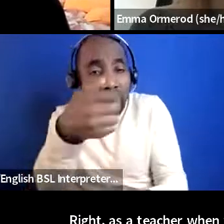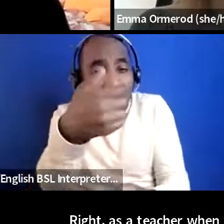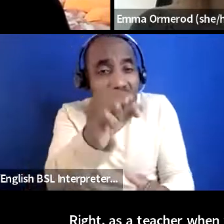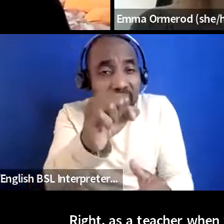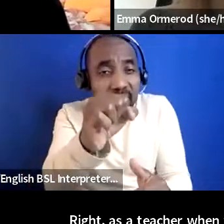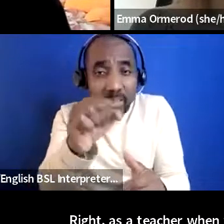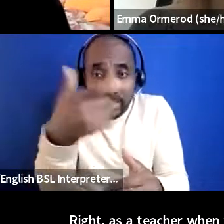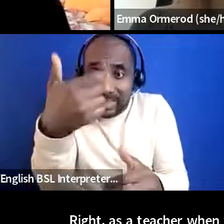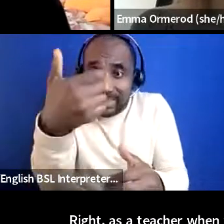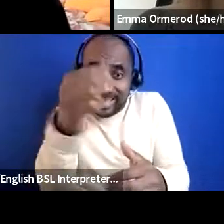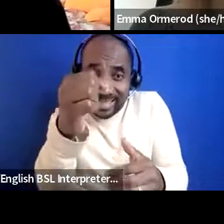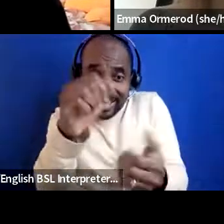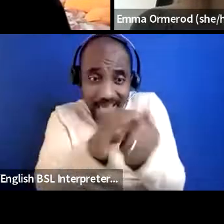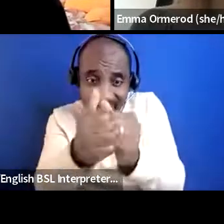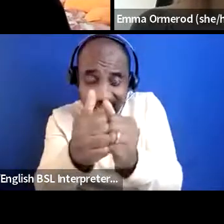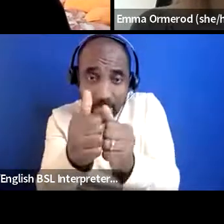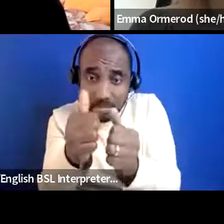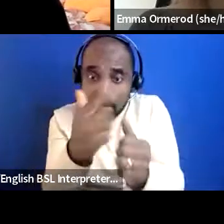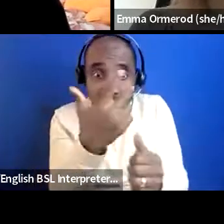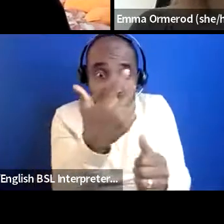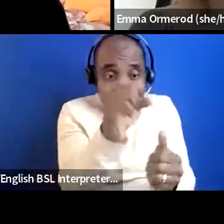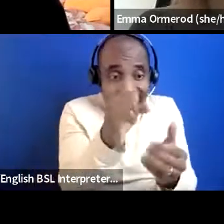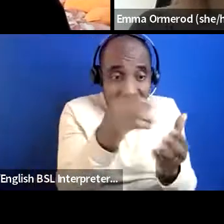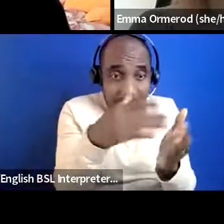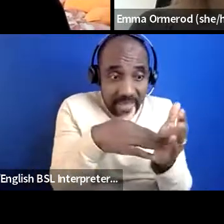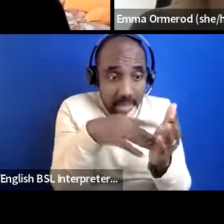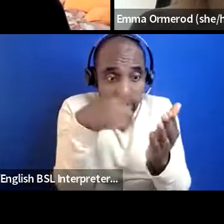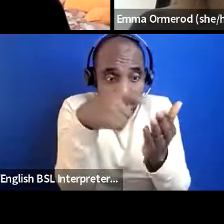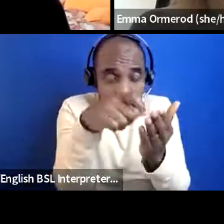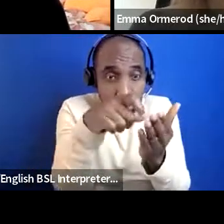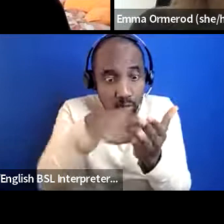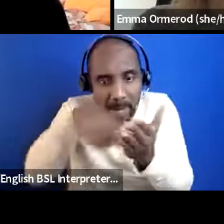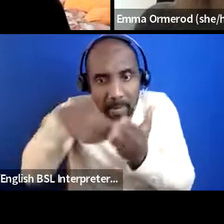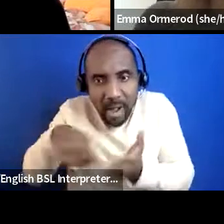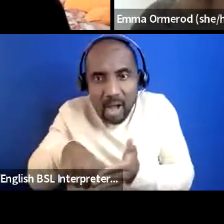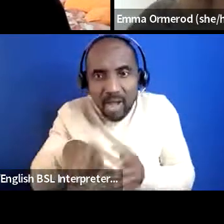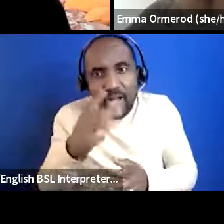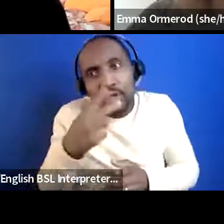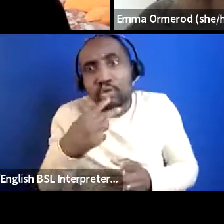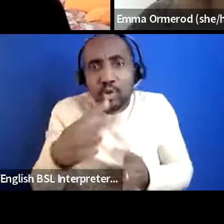paying you like two pounds an exam you're skim reading that sh*t right it's not you you don't